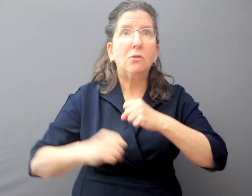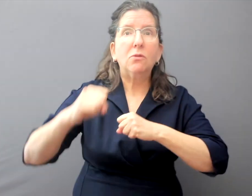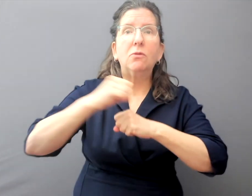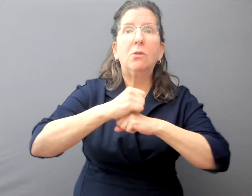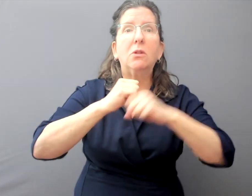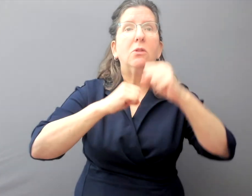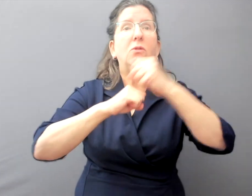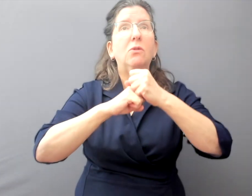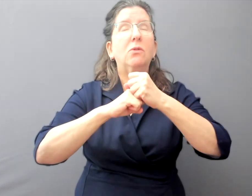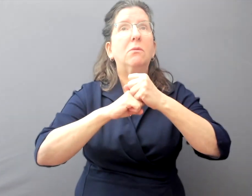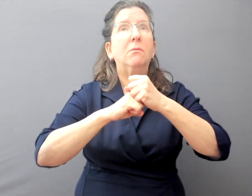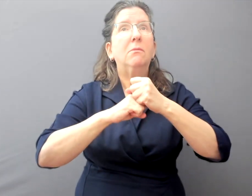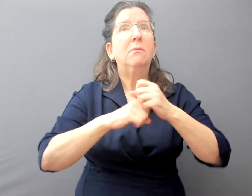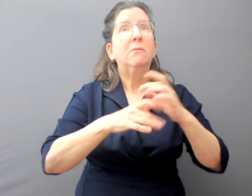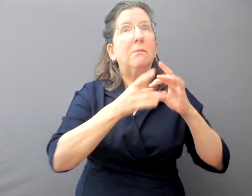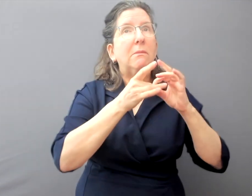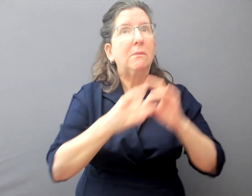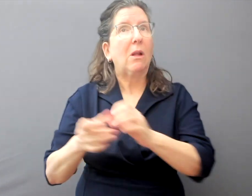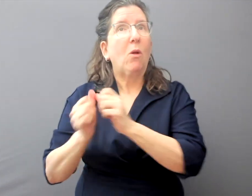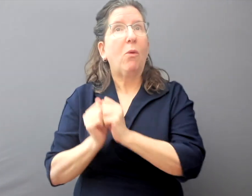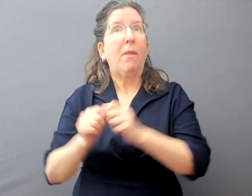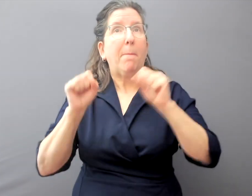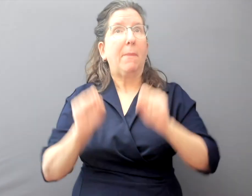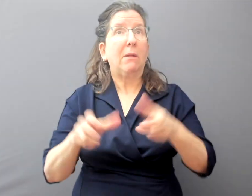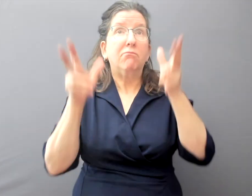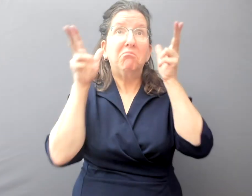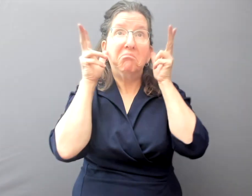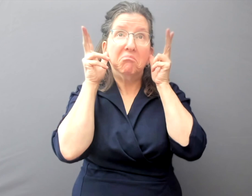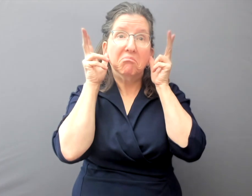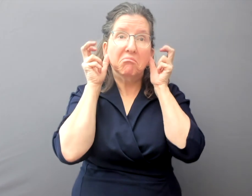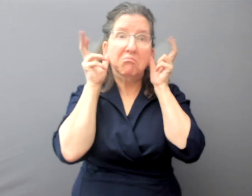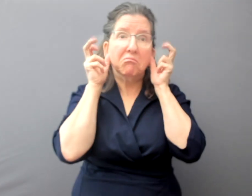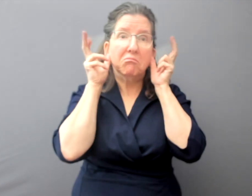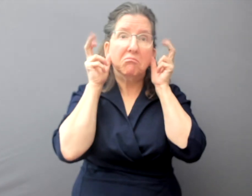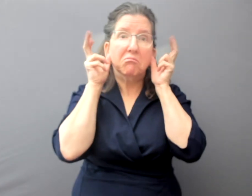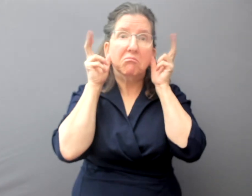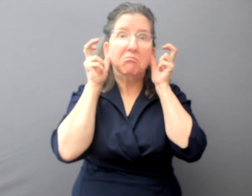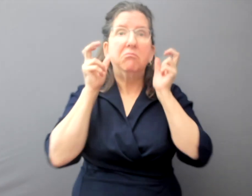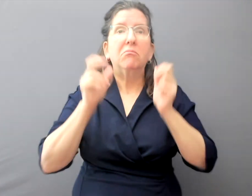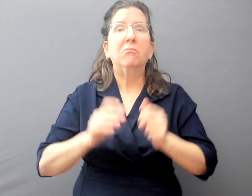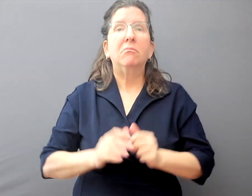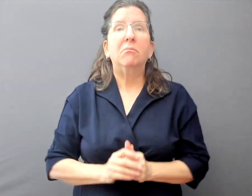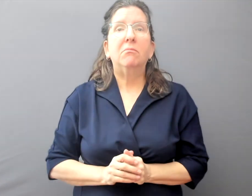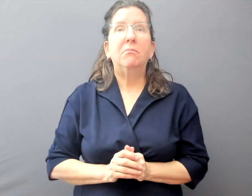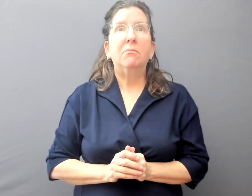according to what an audiocentric person sees.